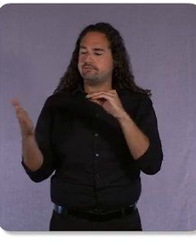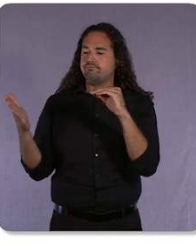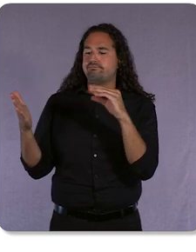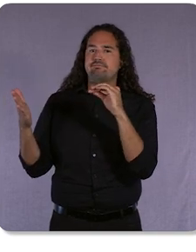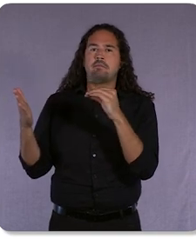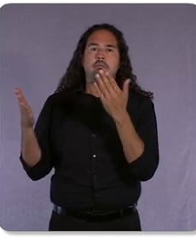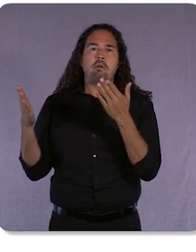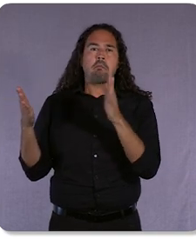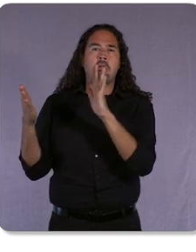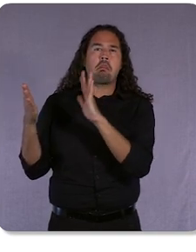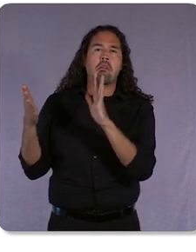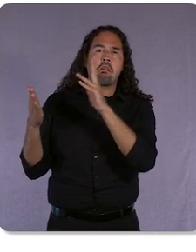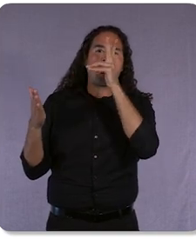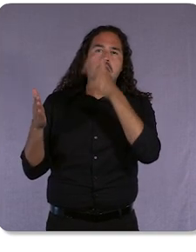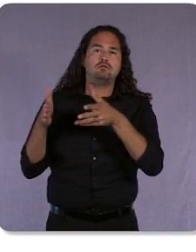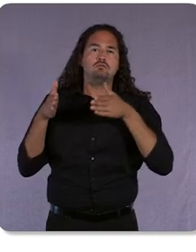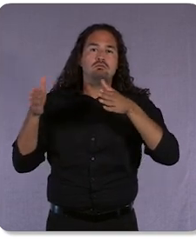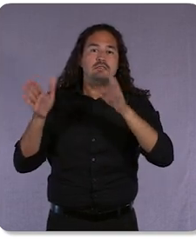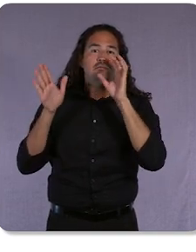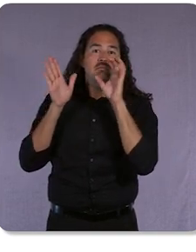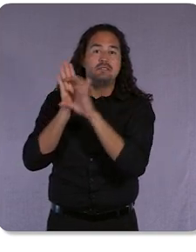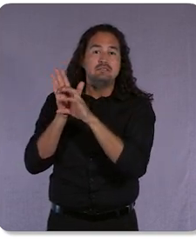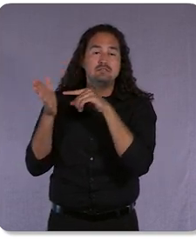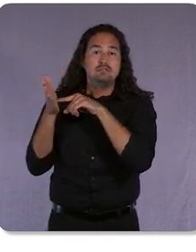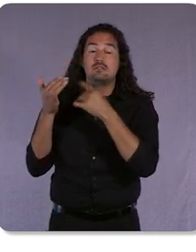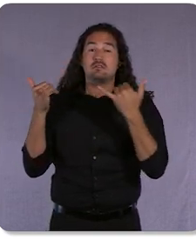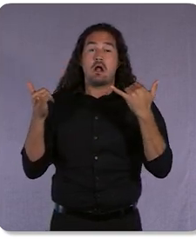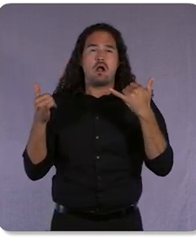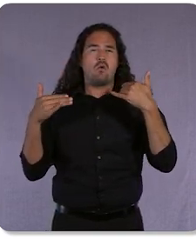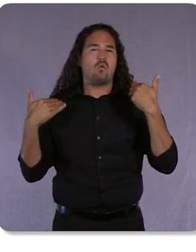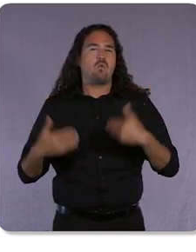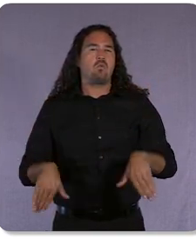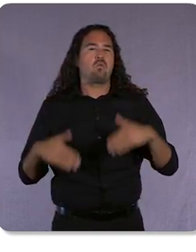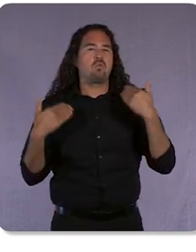Today we have incredible experiences like our immersive view in Google Maps.